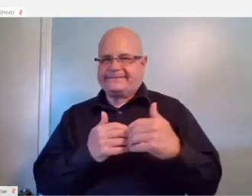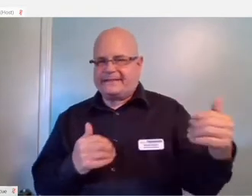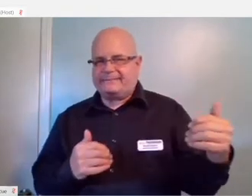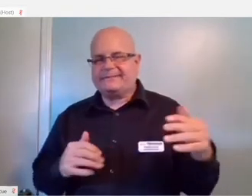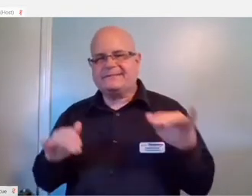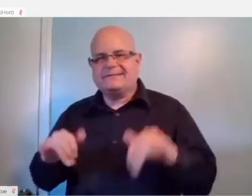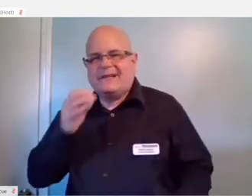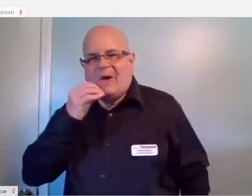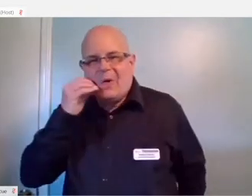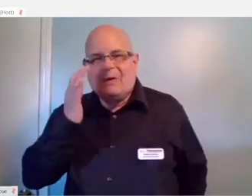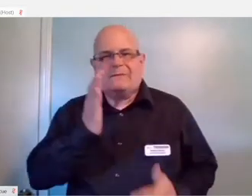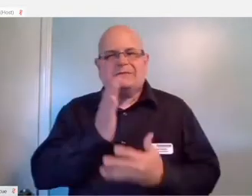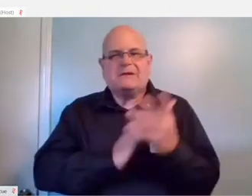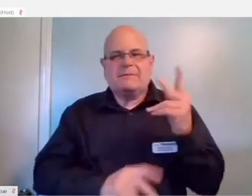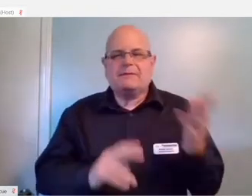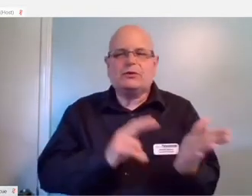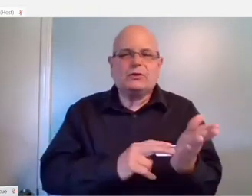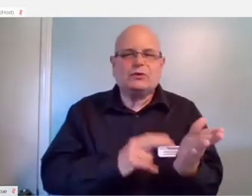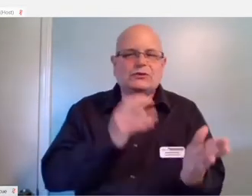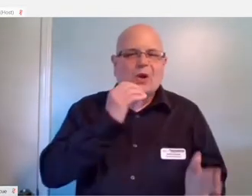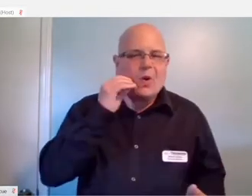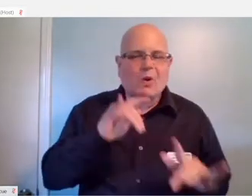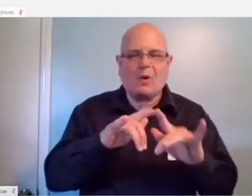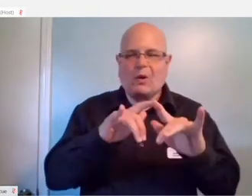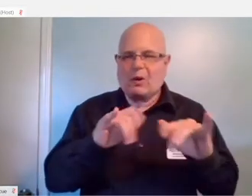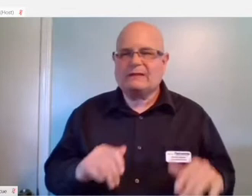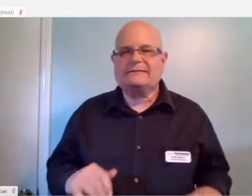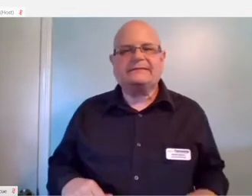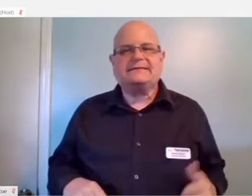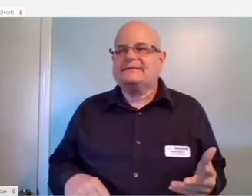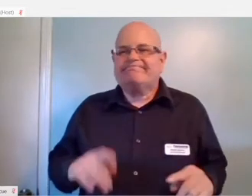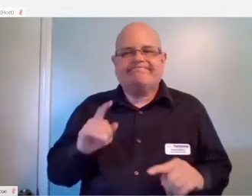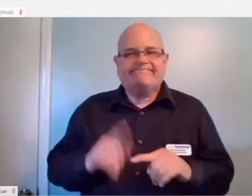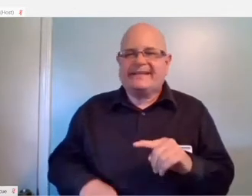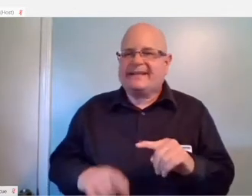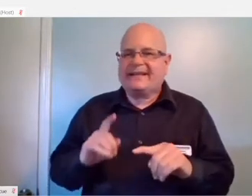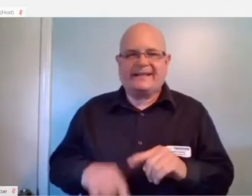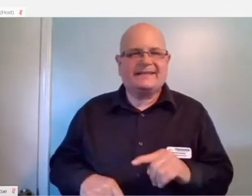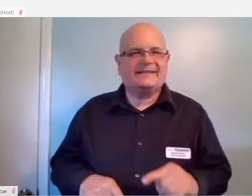in nursing homes or assistive care facilities where they're not able to ‑‑ I mean they're